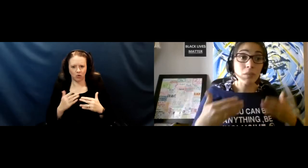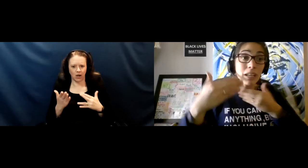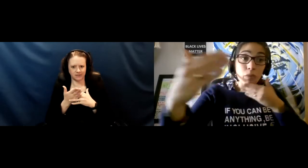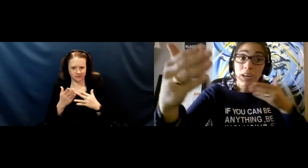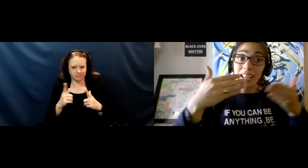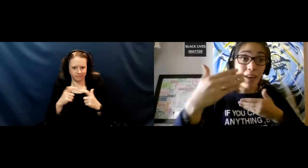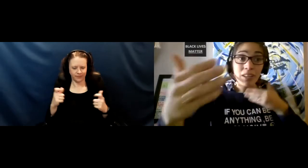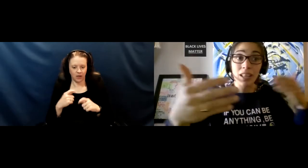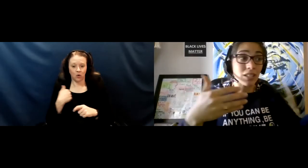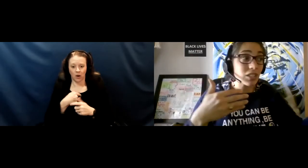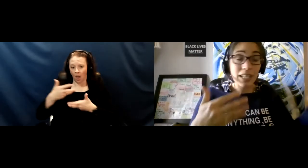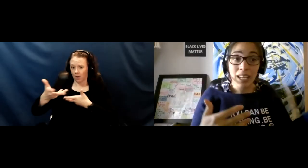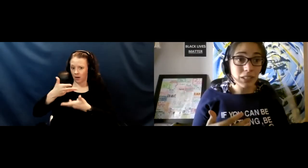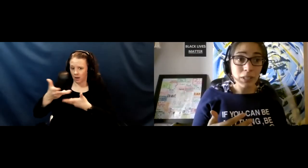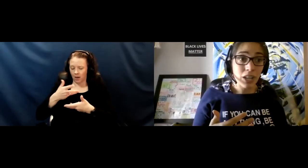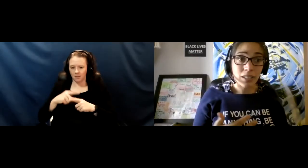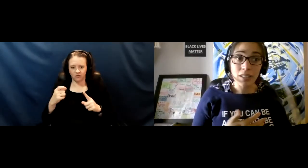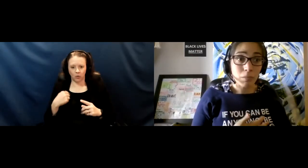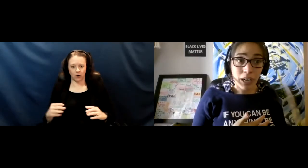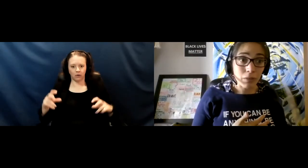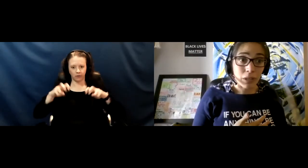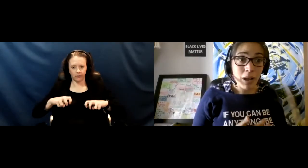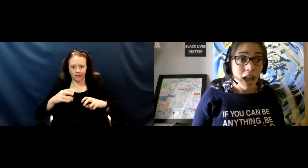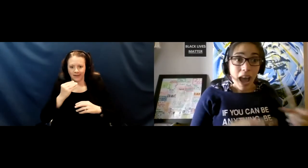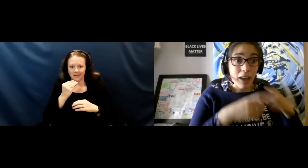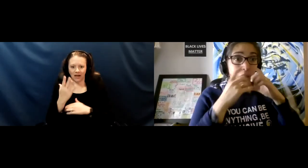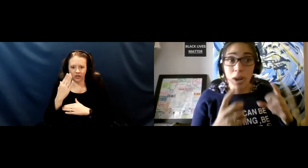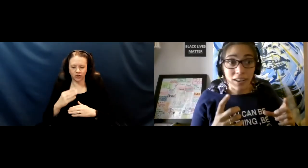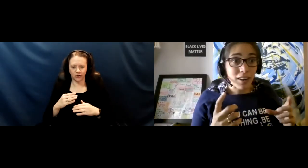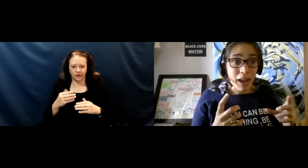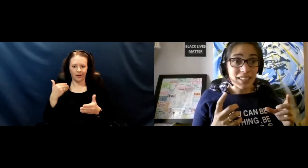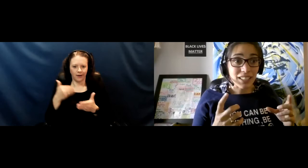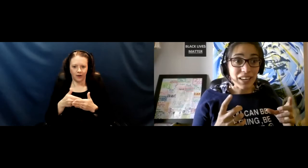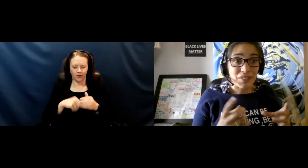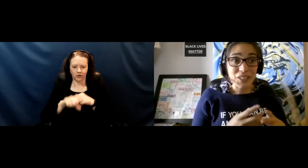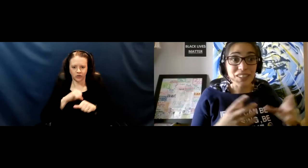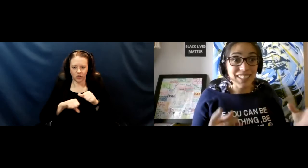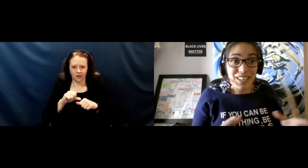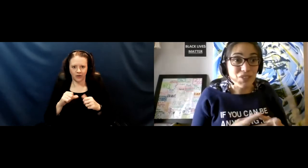but if we're having lunch right next to each other in the break room after wearing our mask around the kids